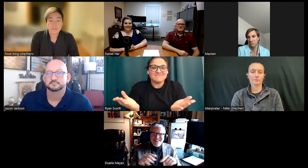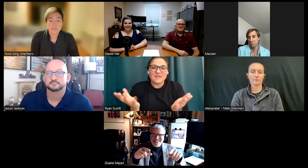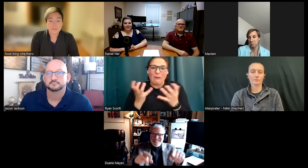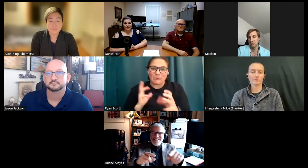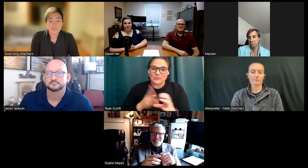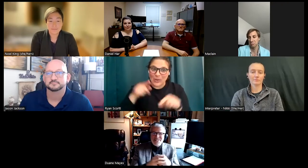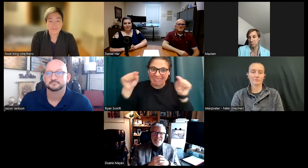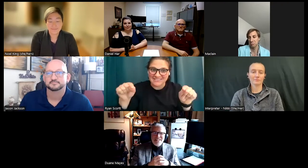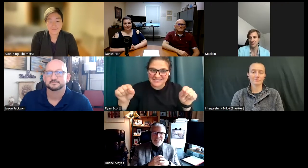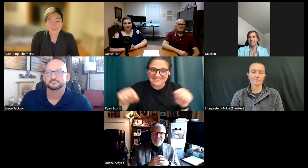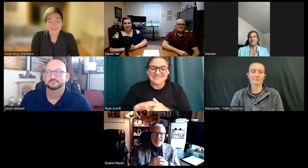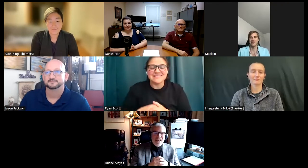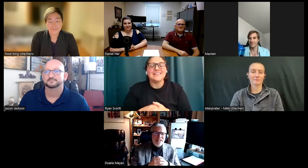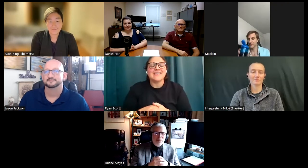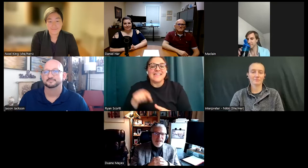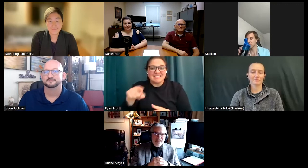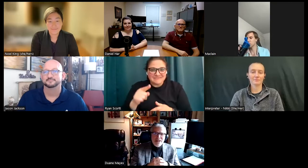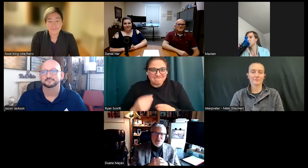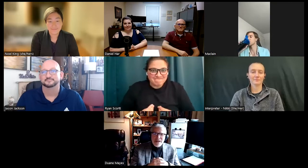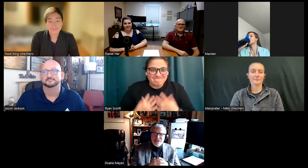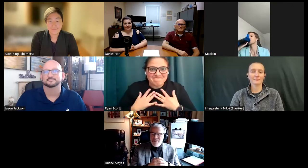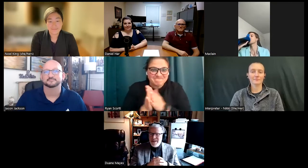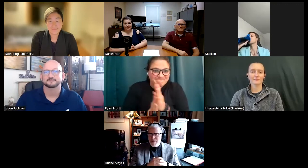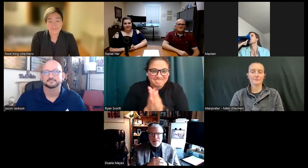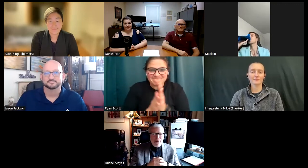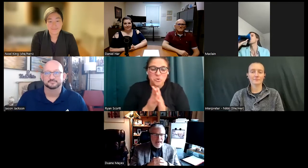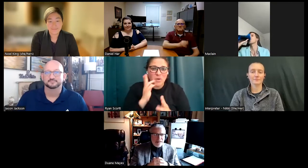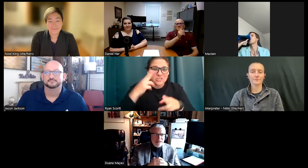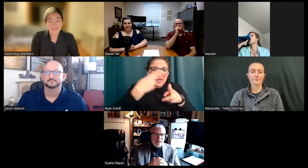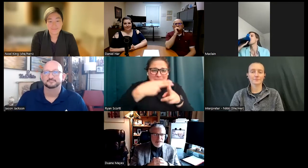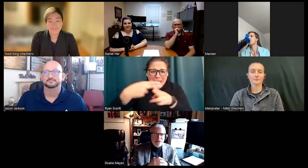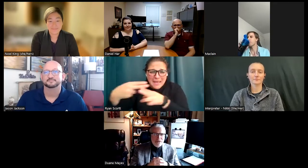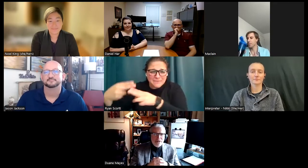this is what excites me. So when I saw the name of the panelists